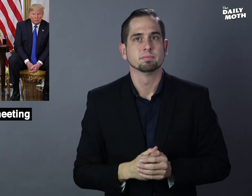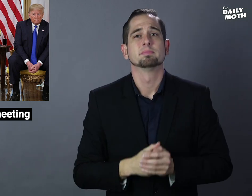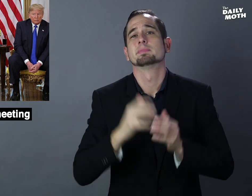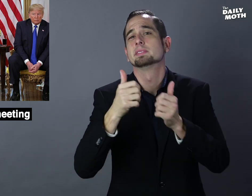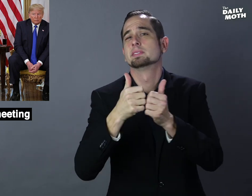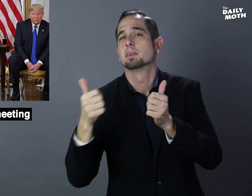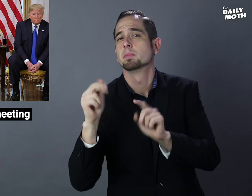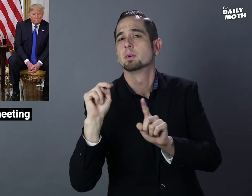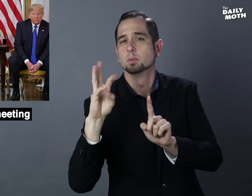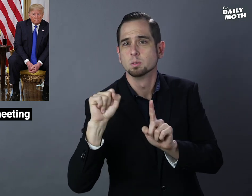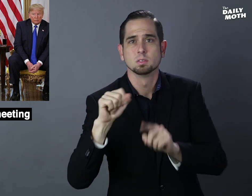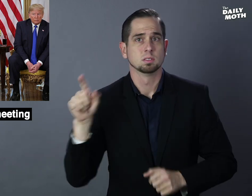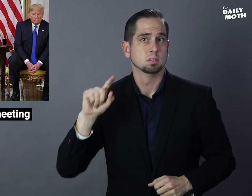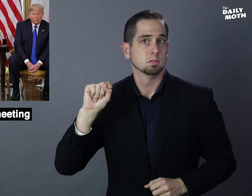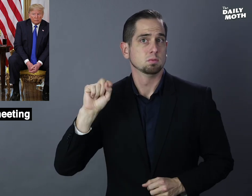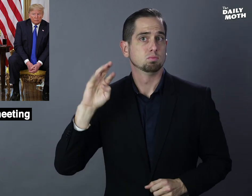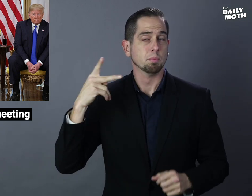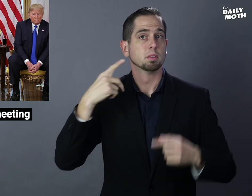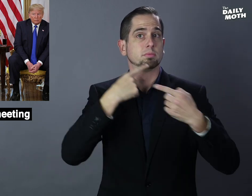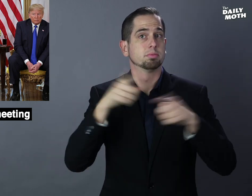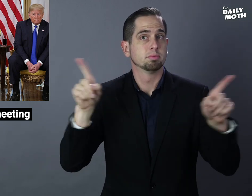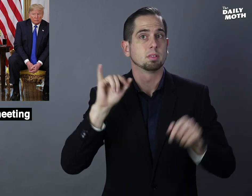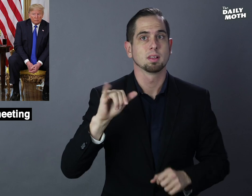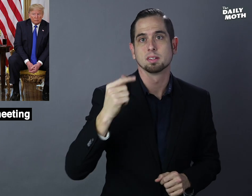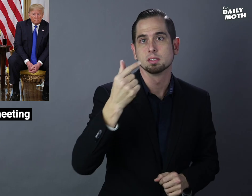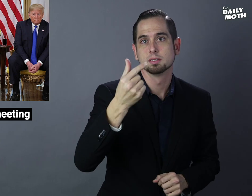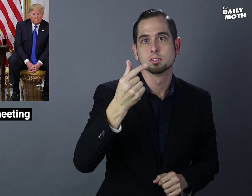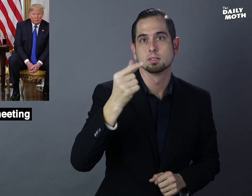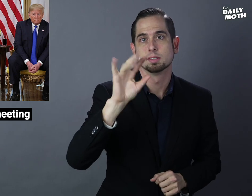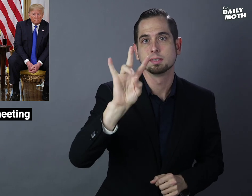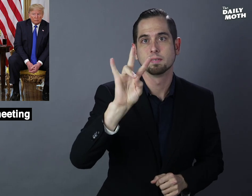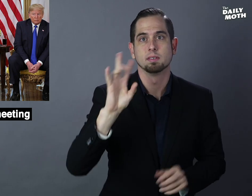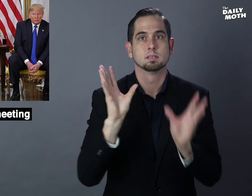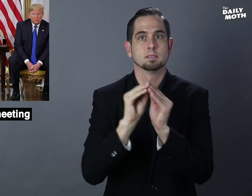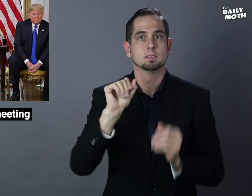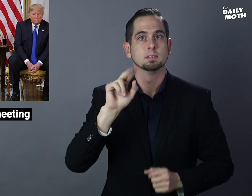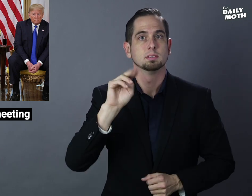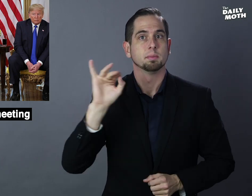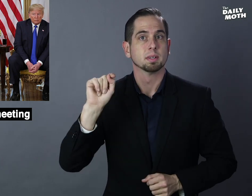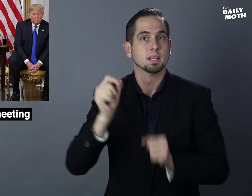In separate news, Trump announced that the G-7 summit